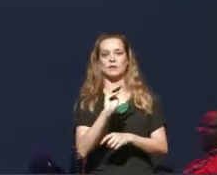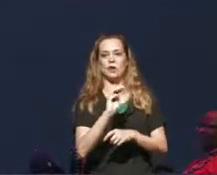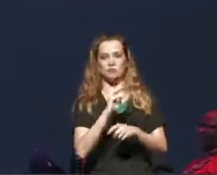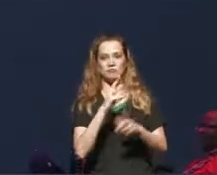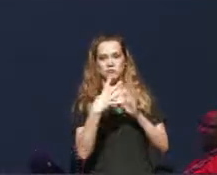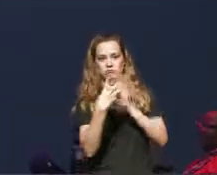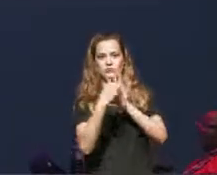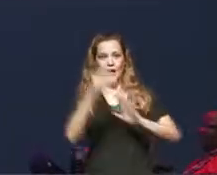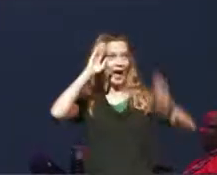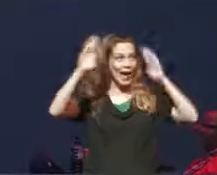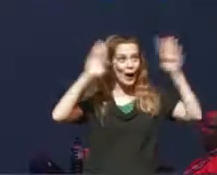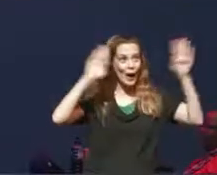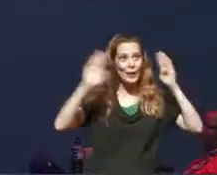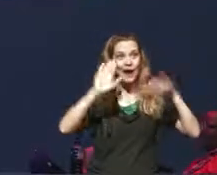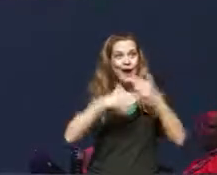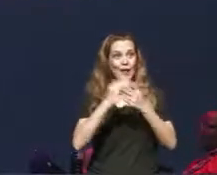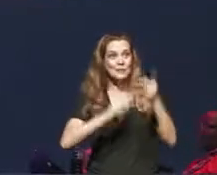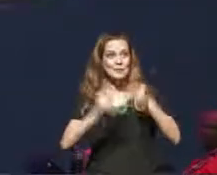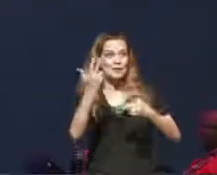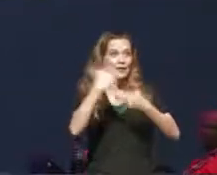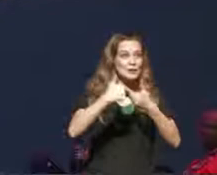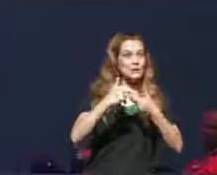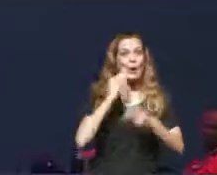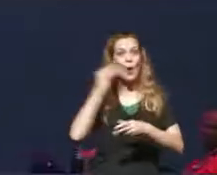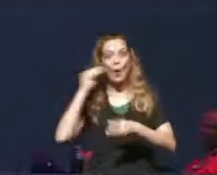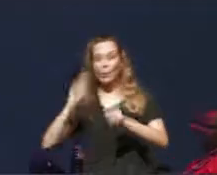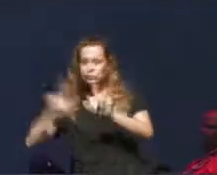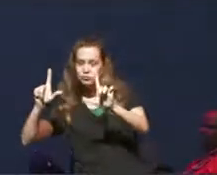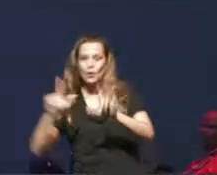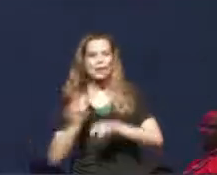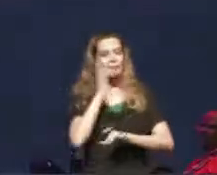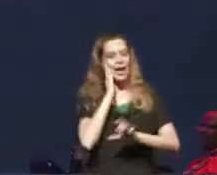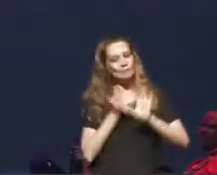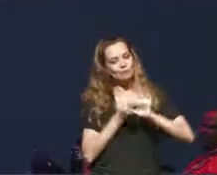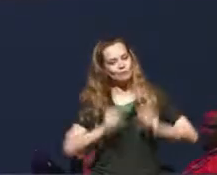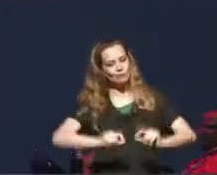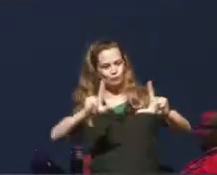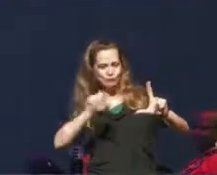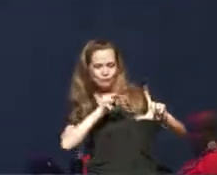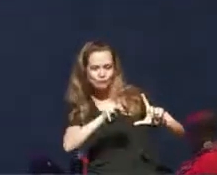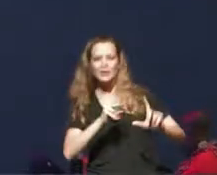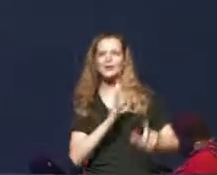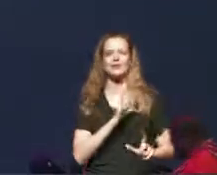to everyone who's participating from home maybe from beds they are part of [ Sarah waves ] They are part of our our gathering here today.